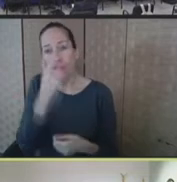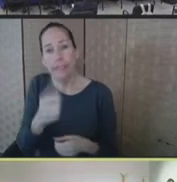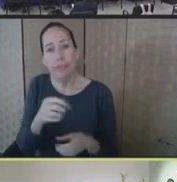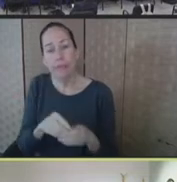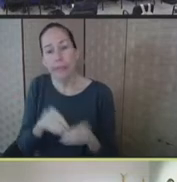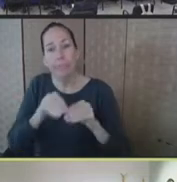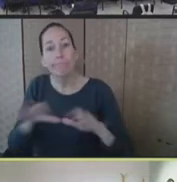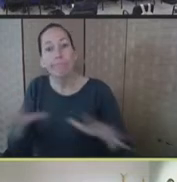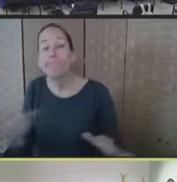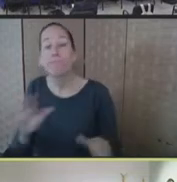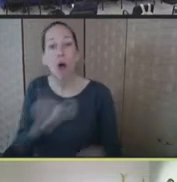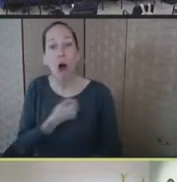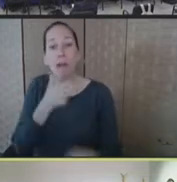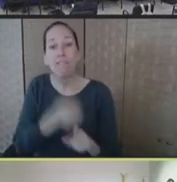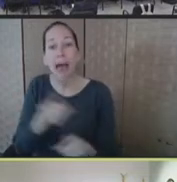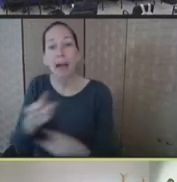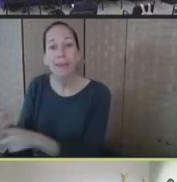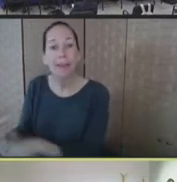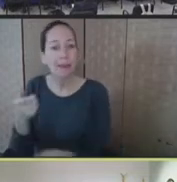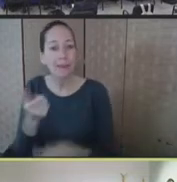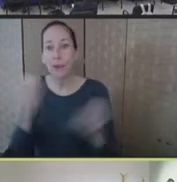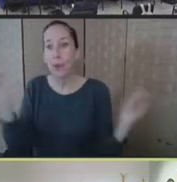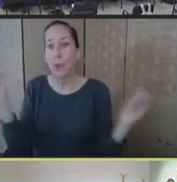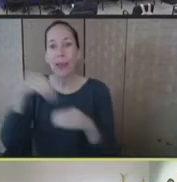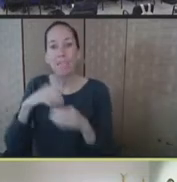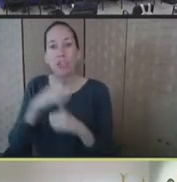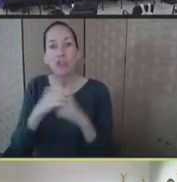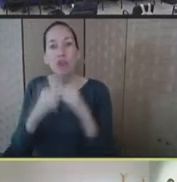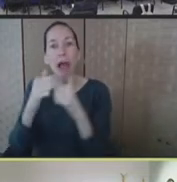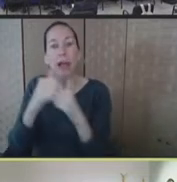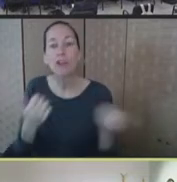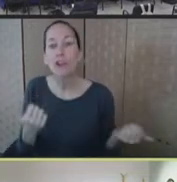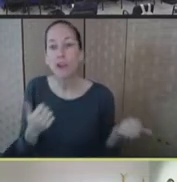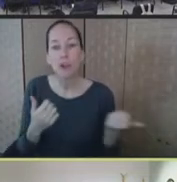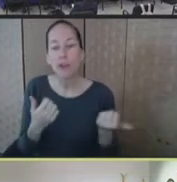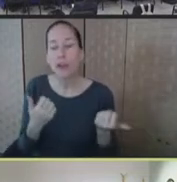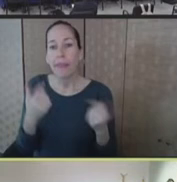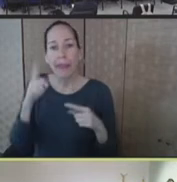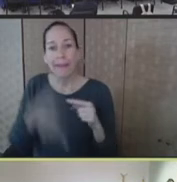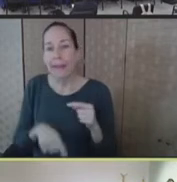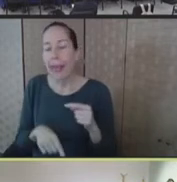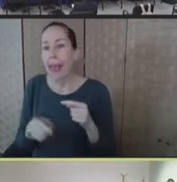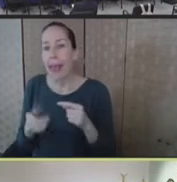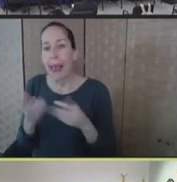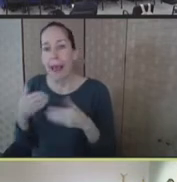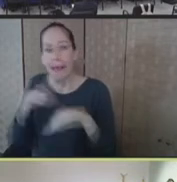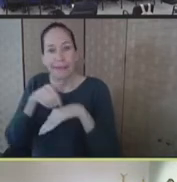have the infrastructure in place to be able to move product all over the state, particularly